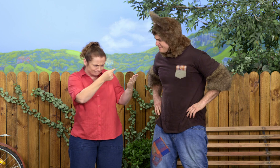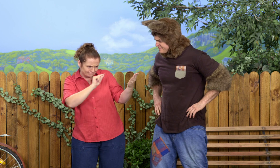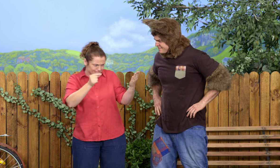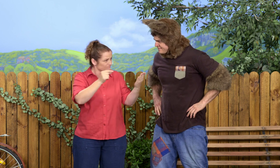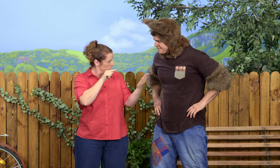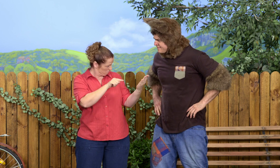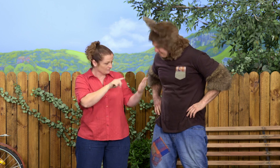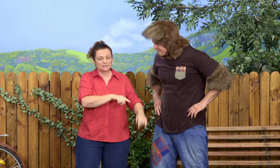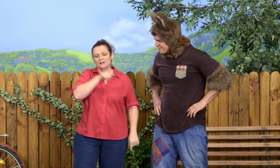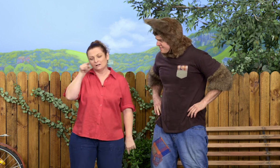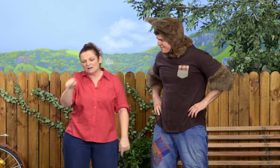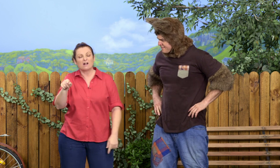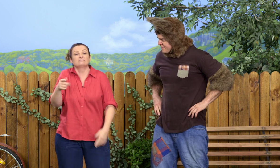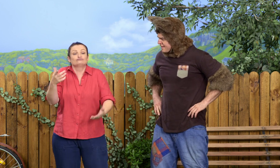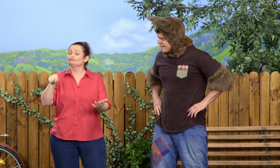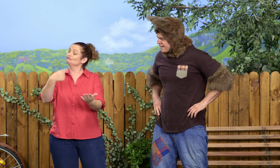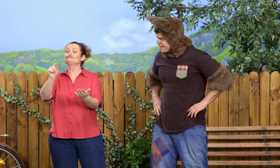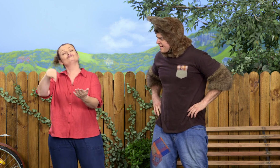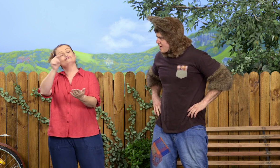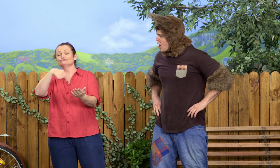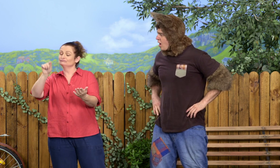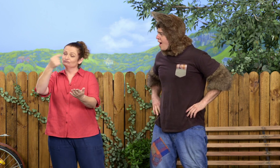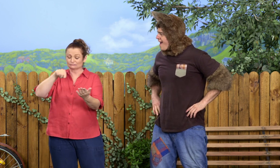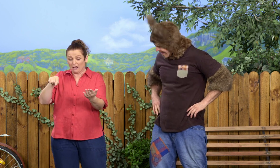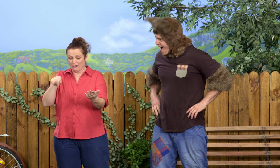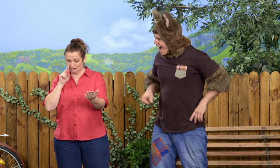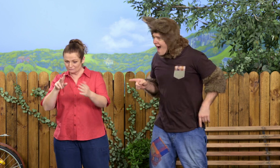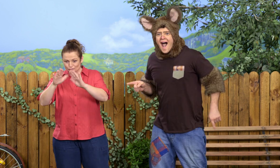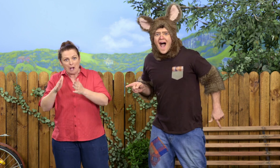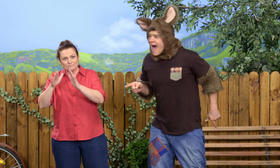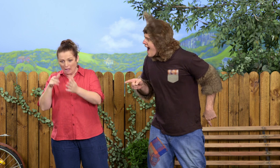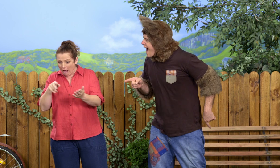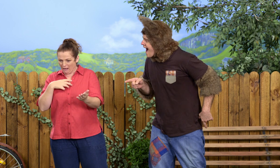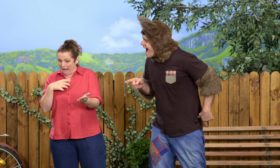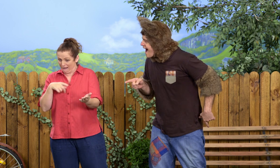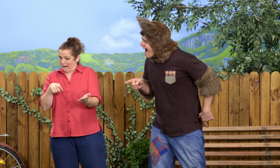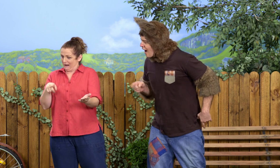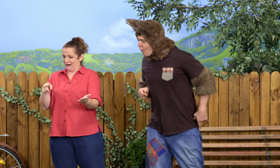"and others who just take the line for a walk "and end up with the wonderful shapes that occur."